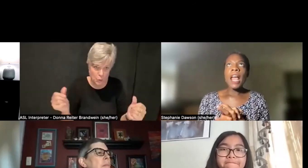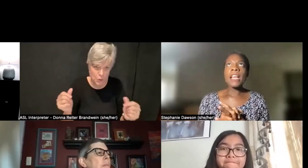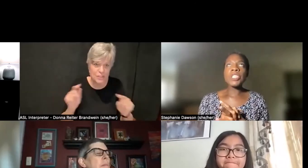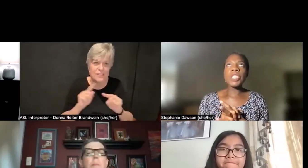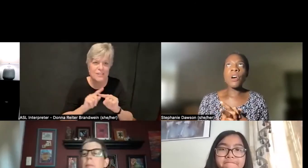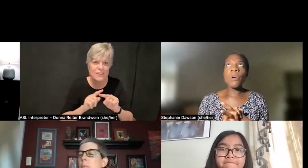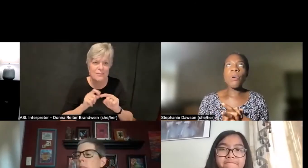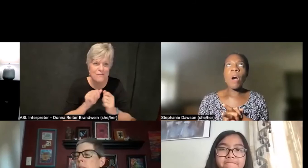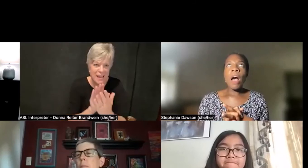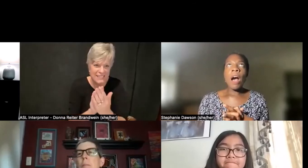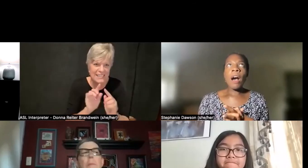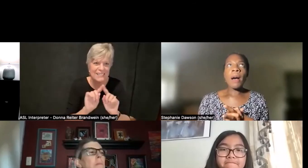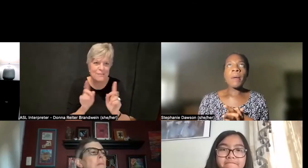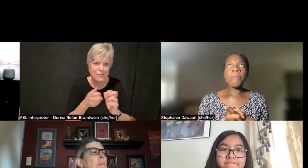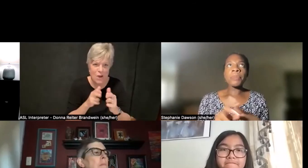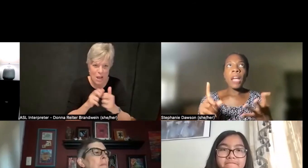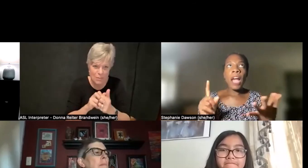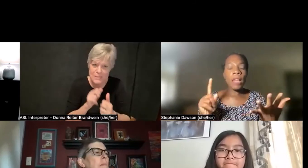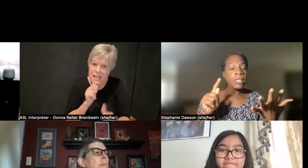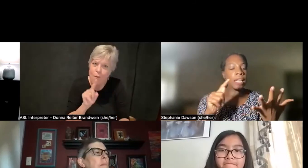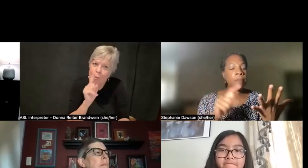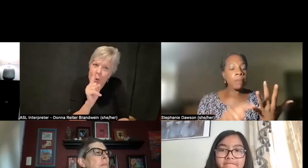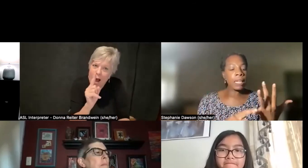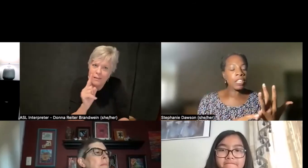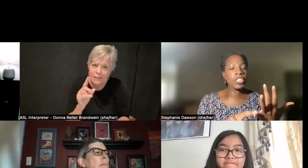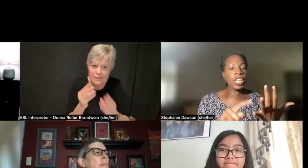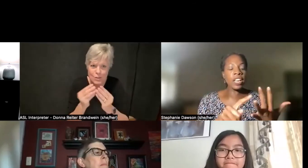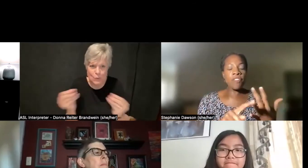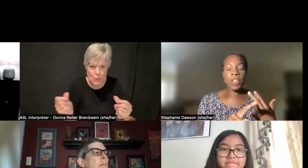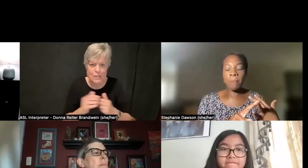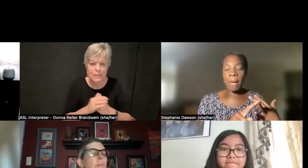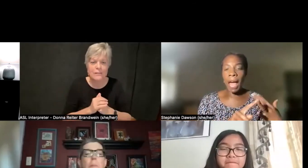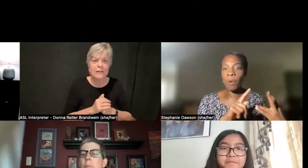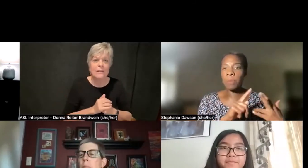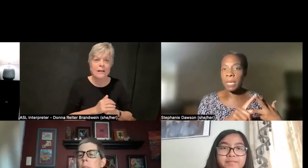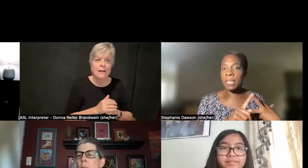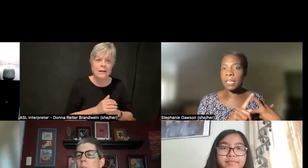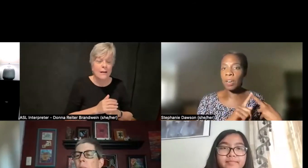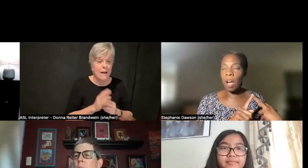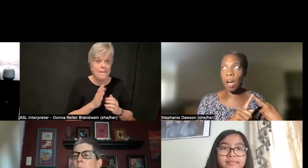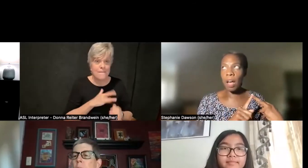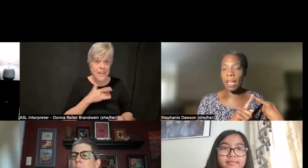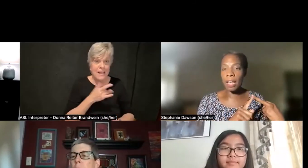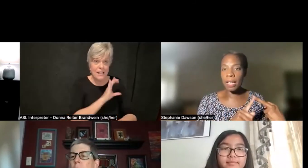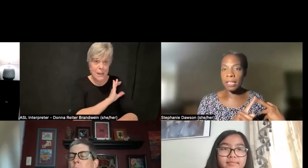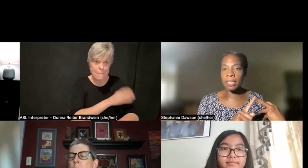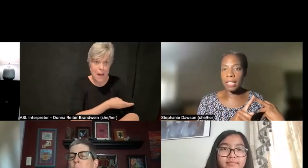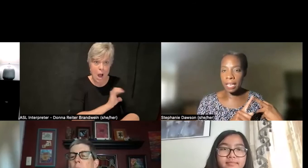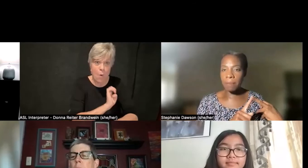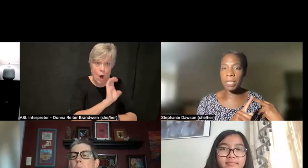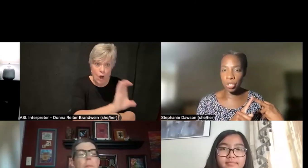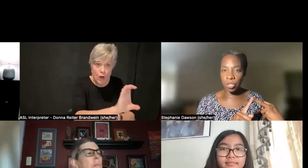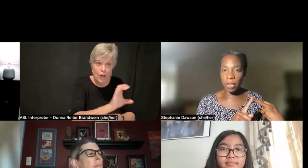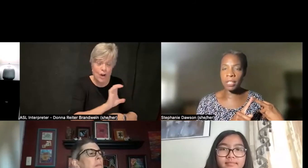And so I would say be energetic, feel empowered, but there can be strength